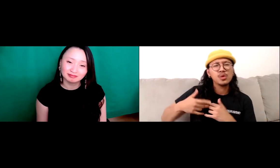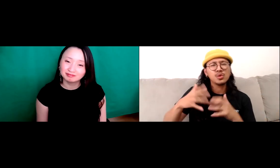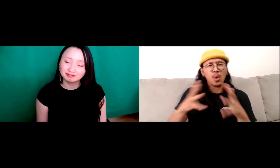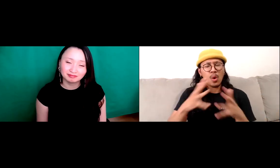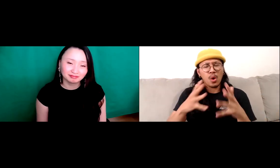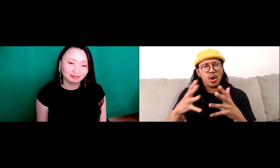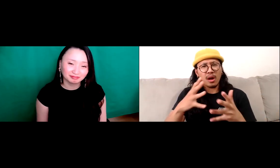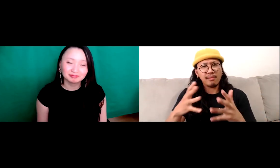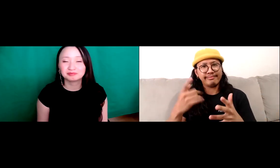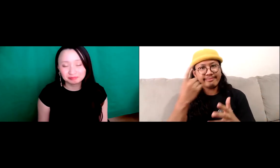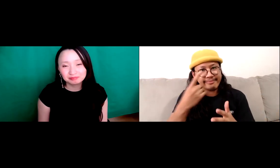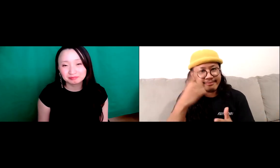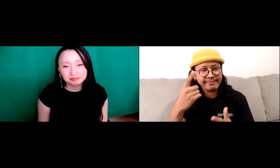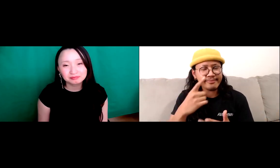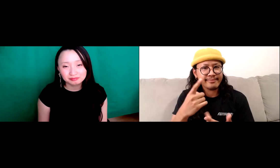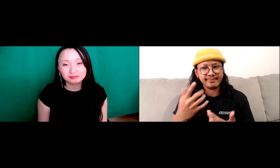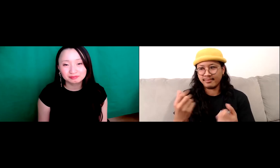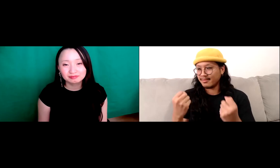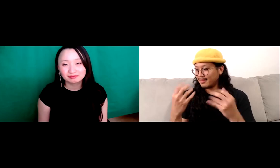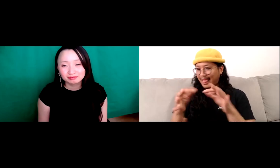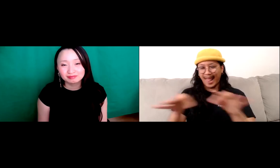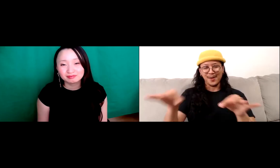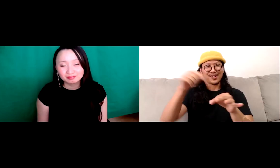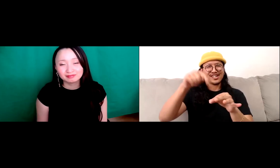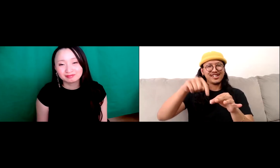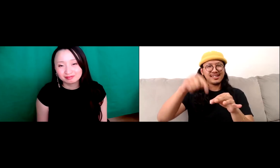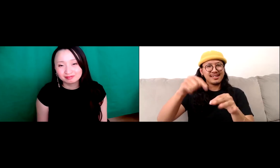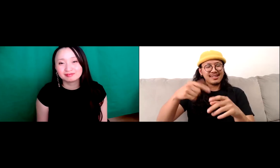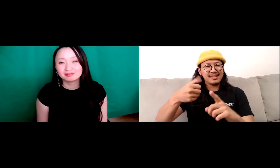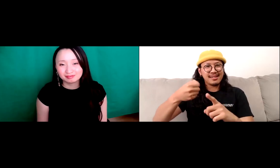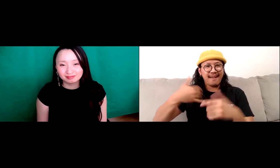And I'm like, no, no. I wonder if that's how we're being looked